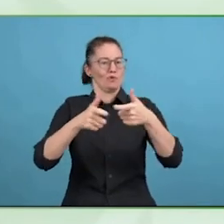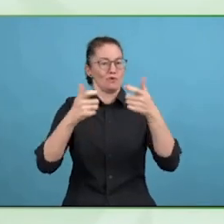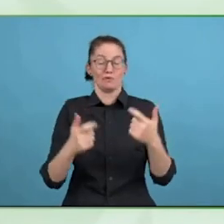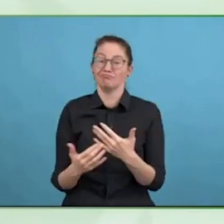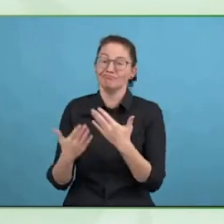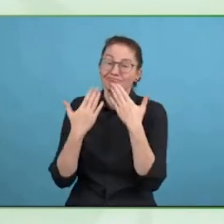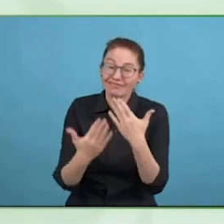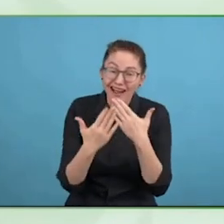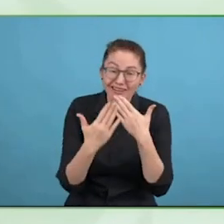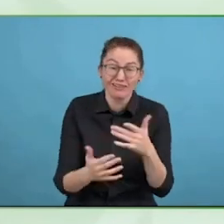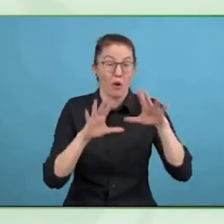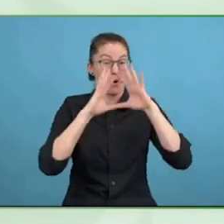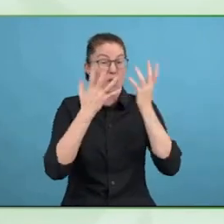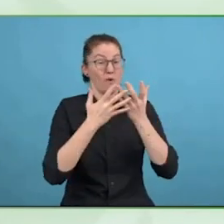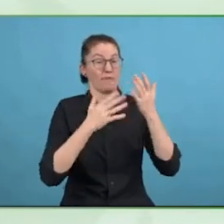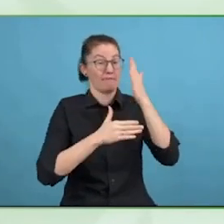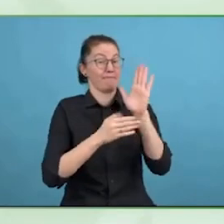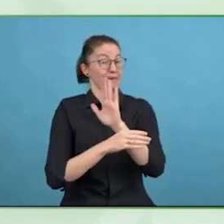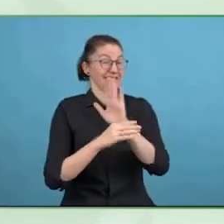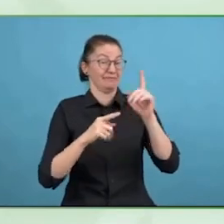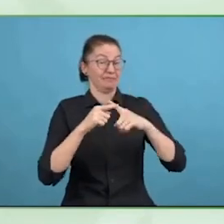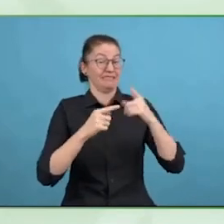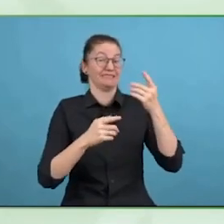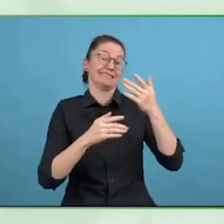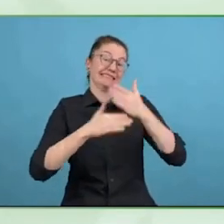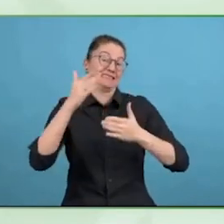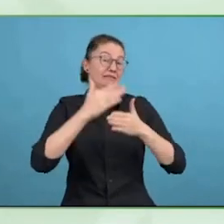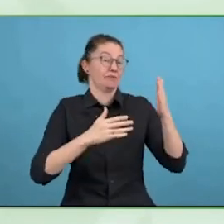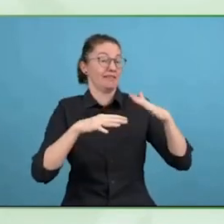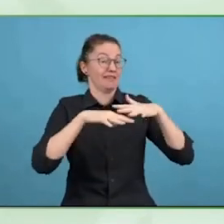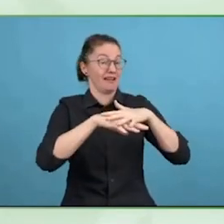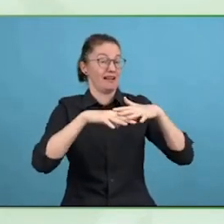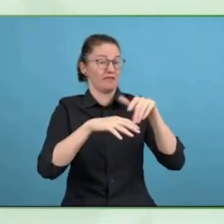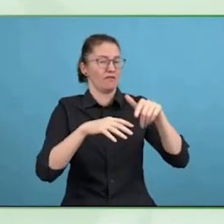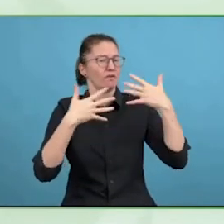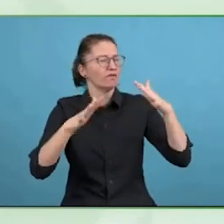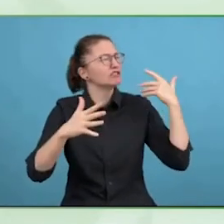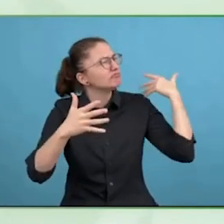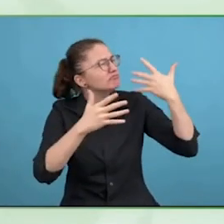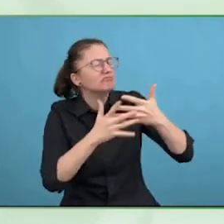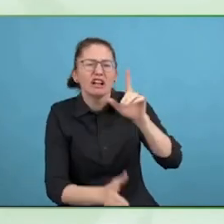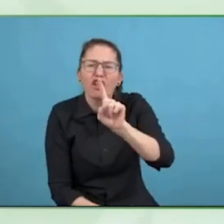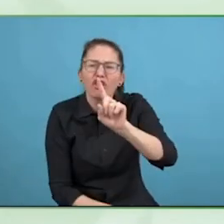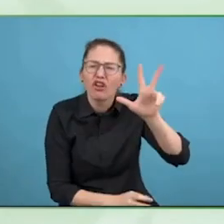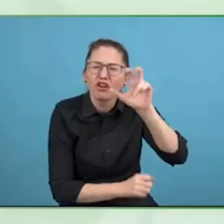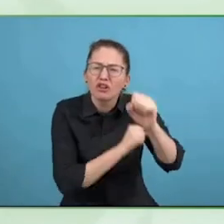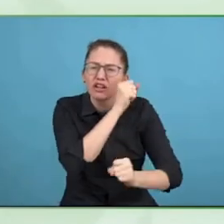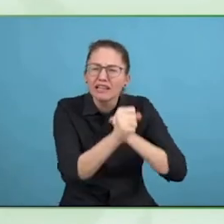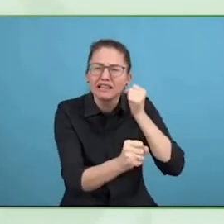exchange among themselves best practices on the inclusion of